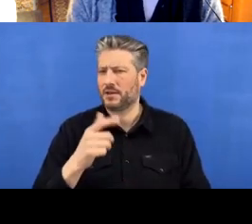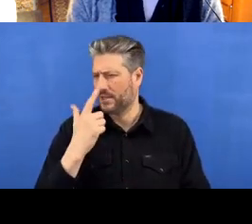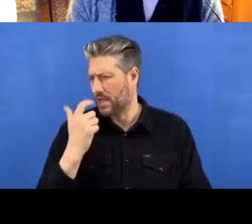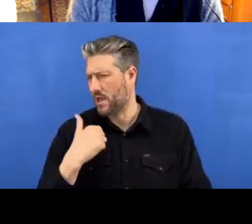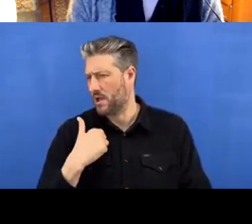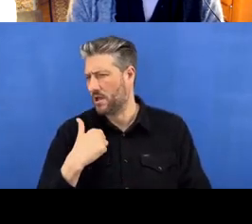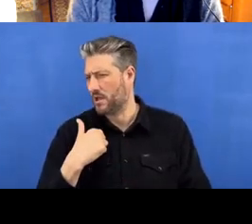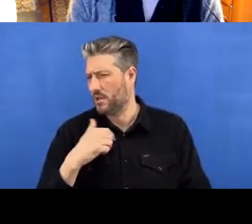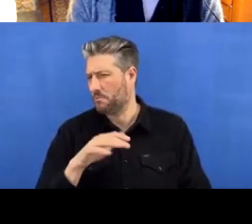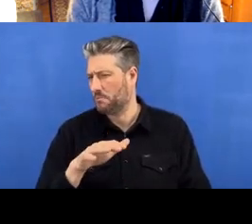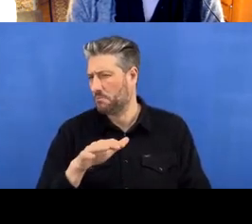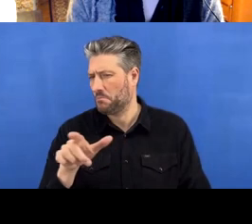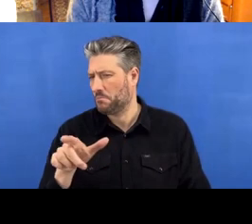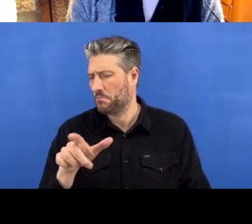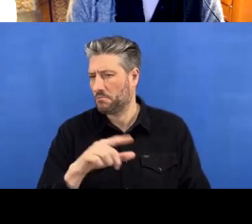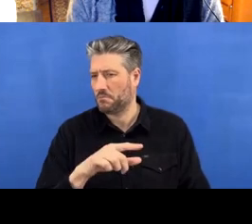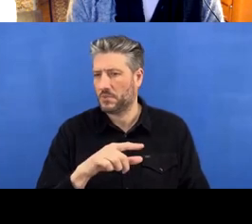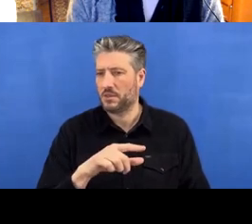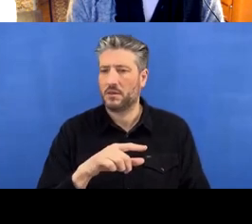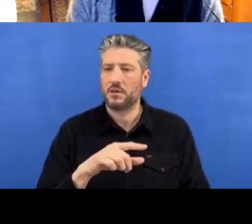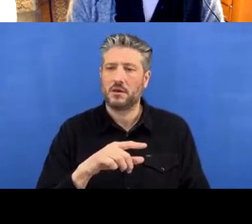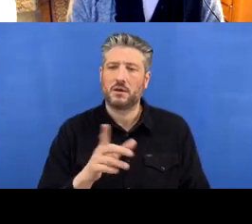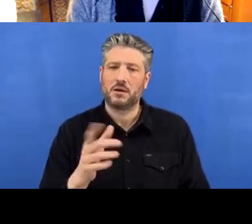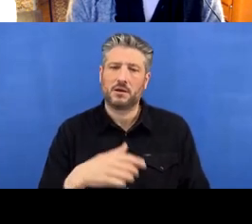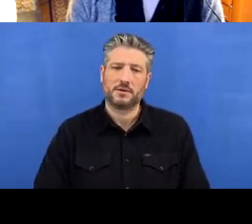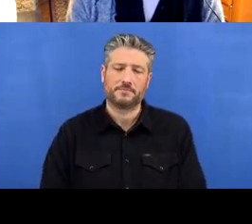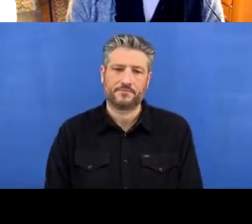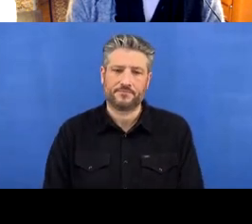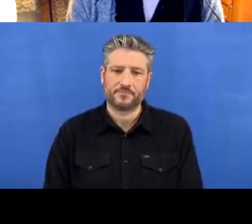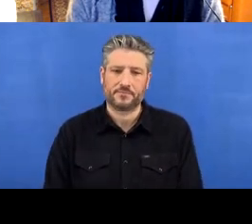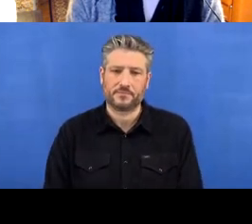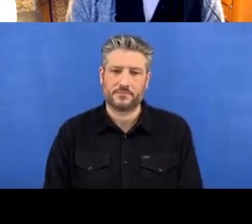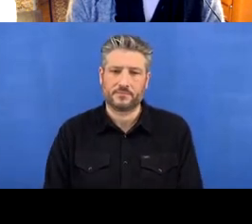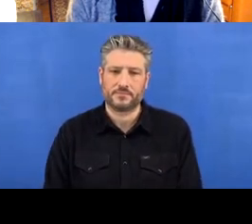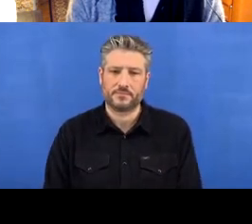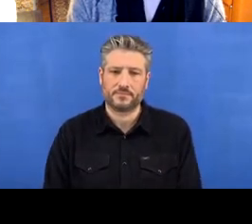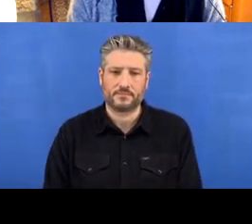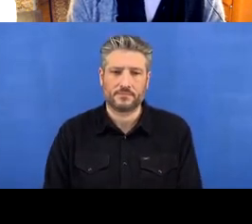over again, it's kind of already there, right?